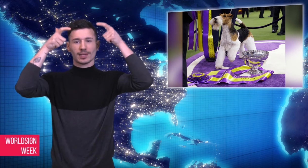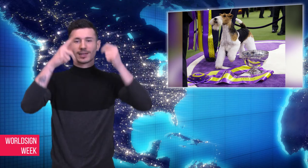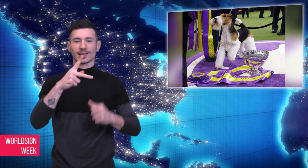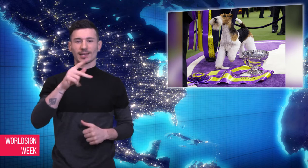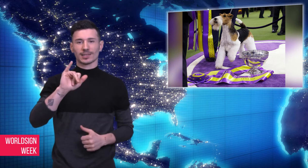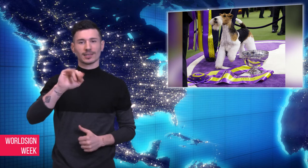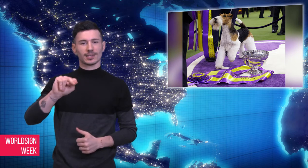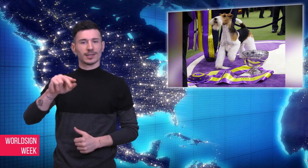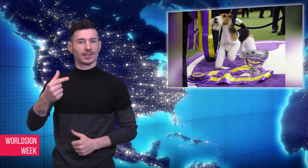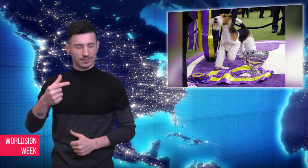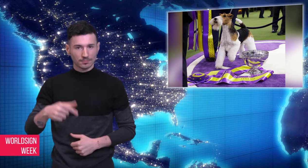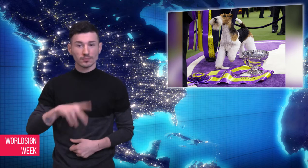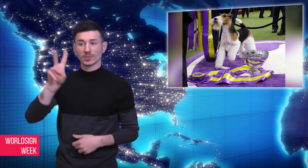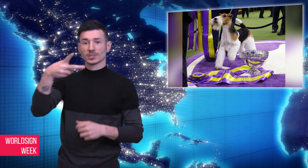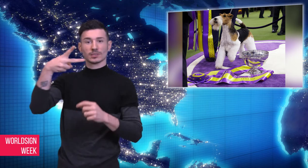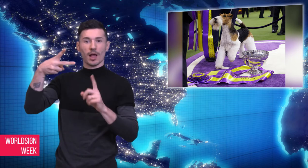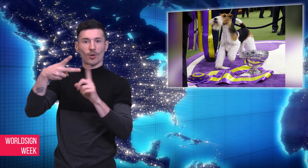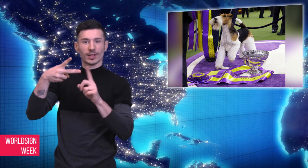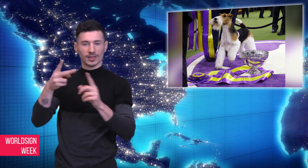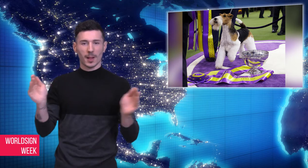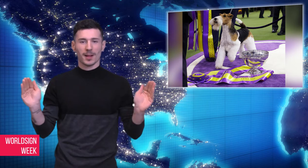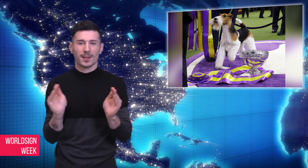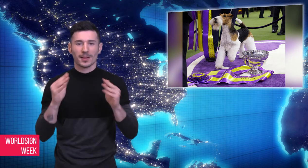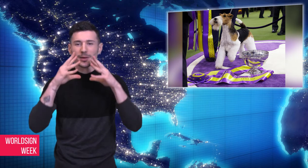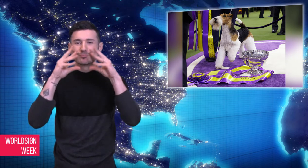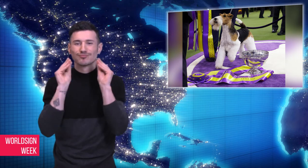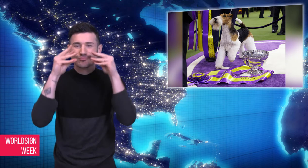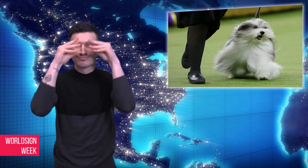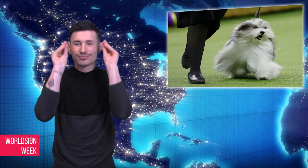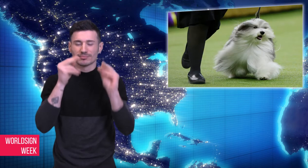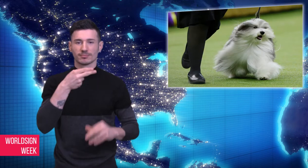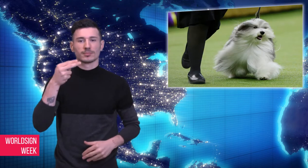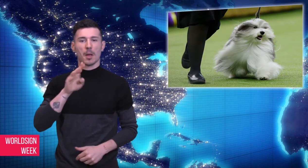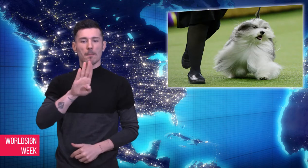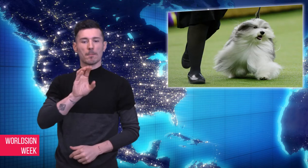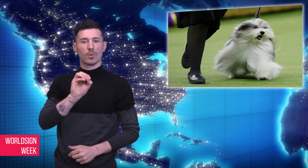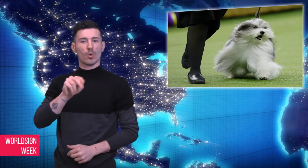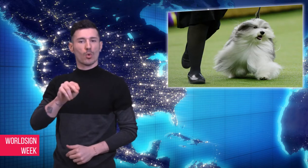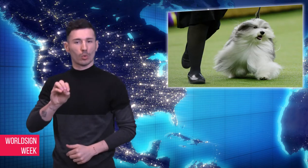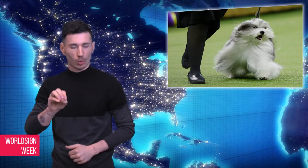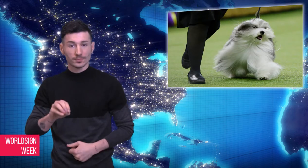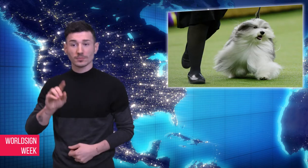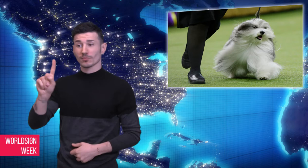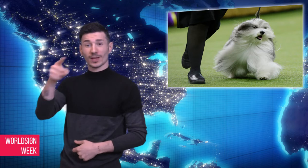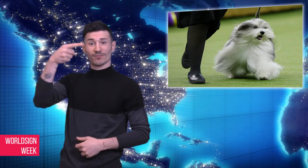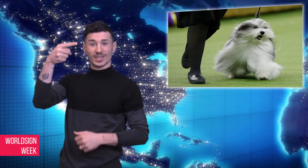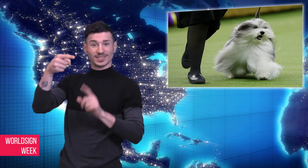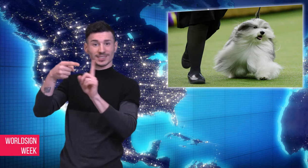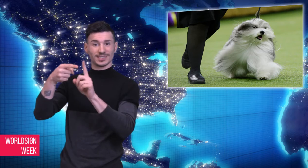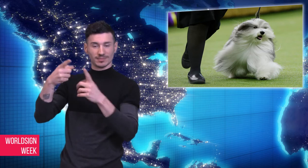old wire fox terrier named King. The runner-up was a